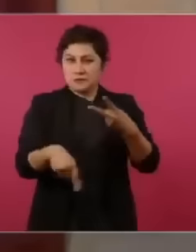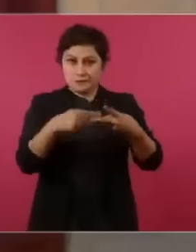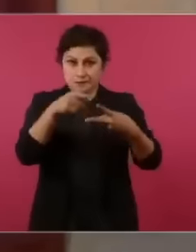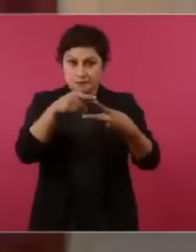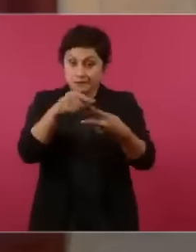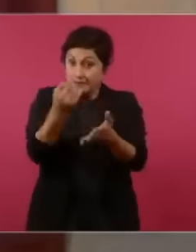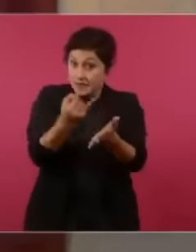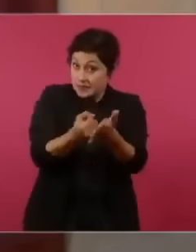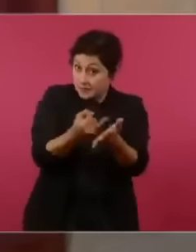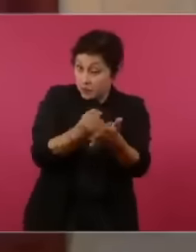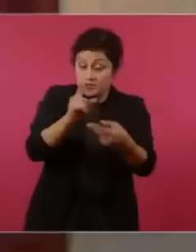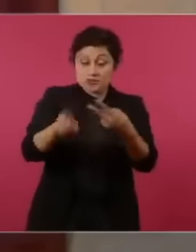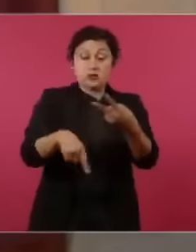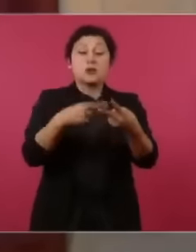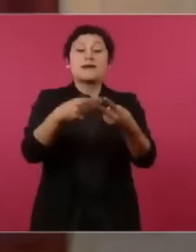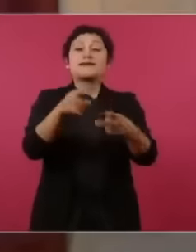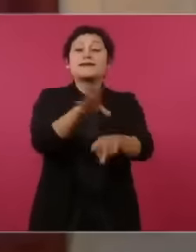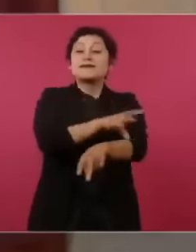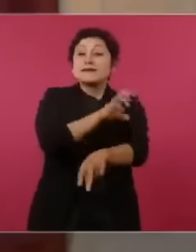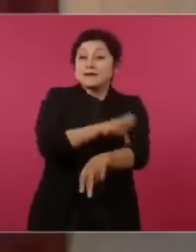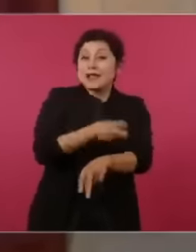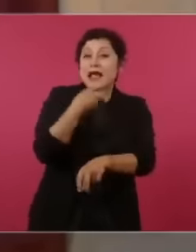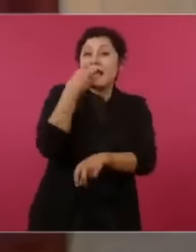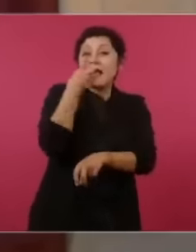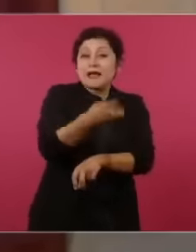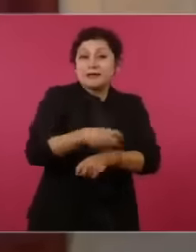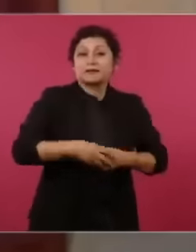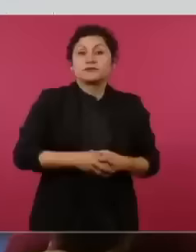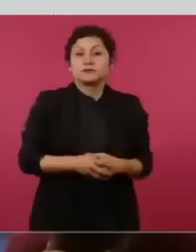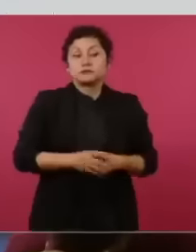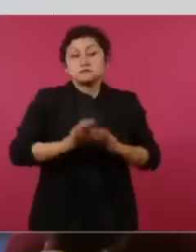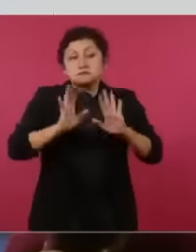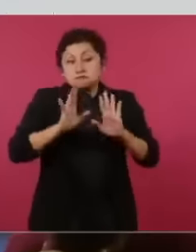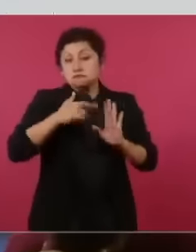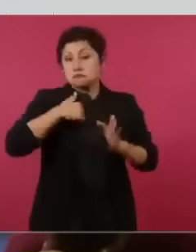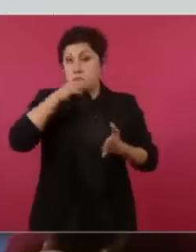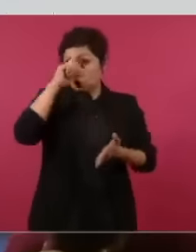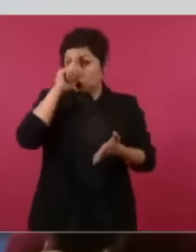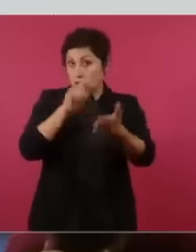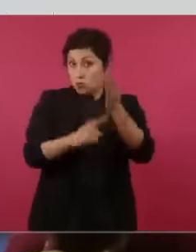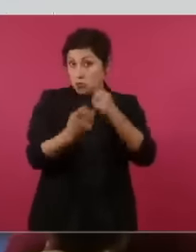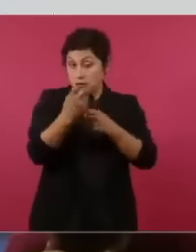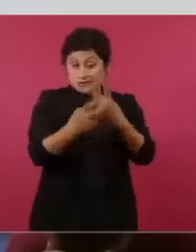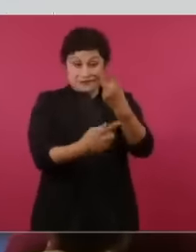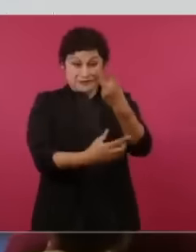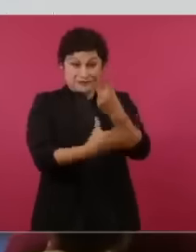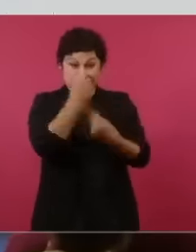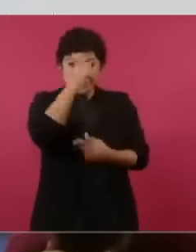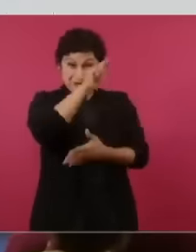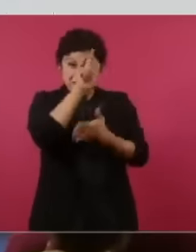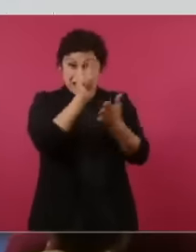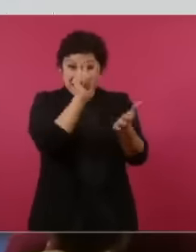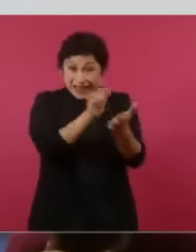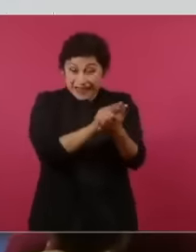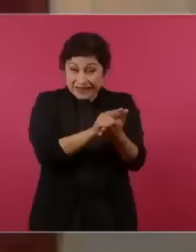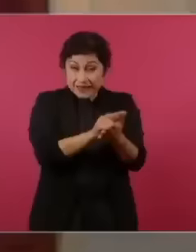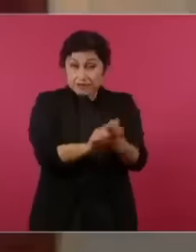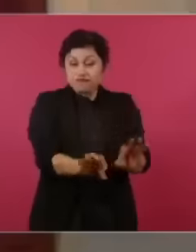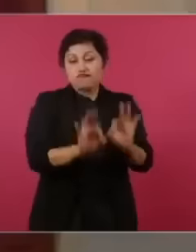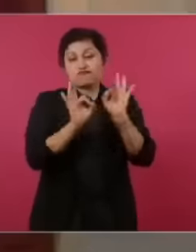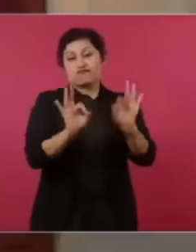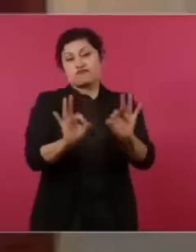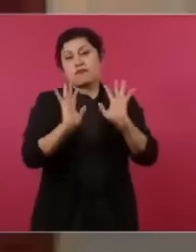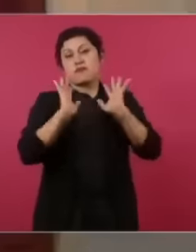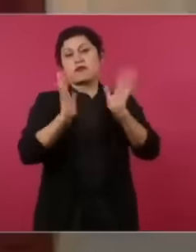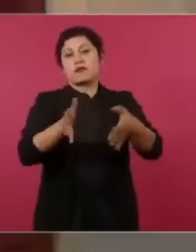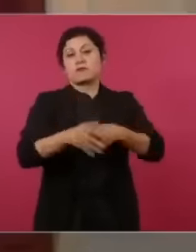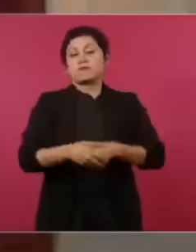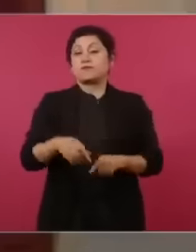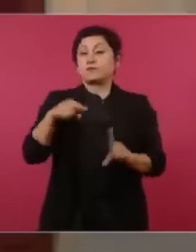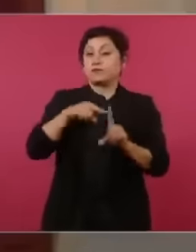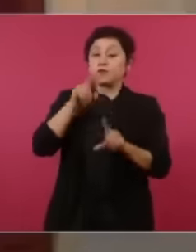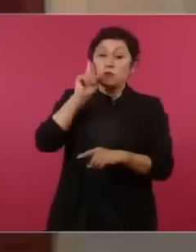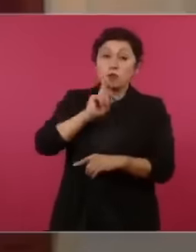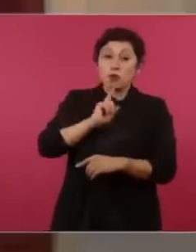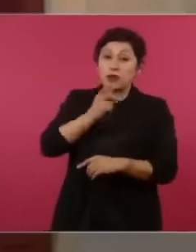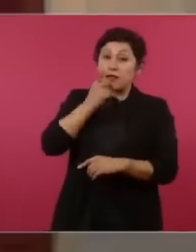Ah, very good. I think that with those two, and the teacher, the vester that we could move